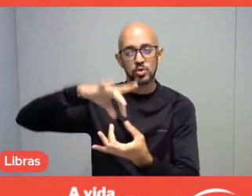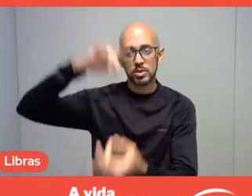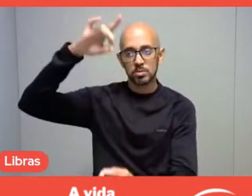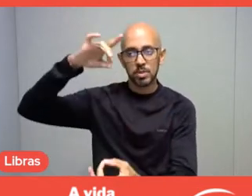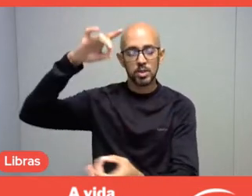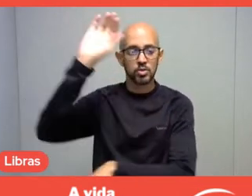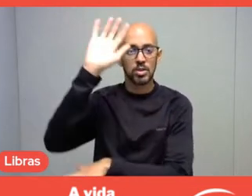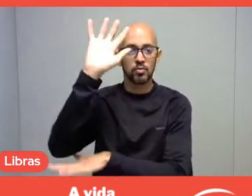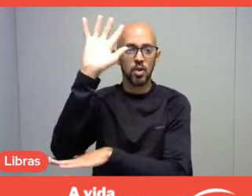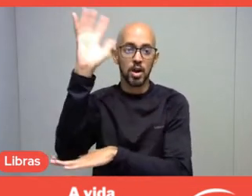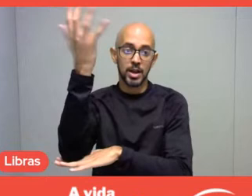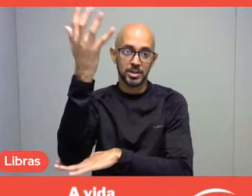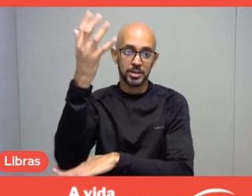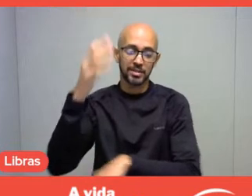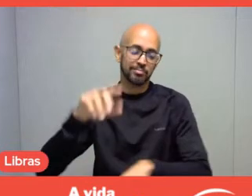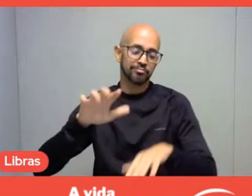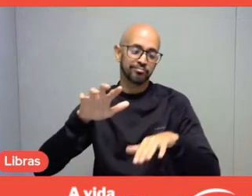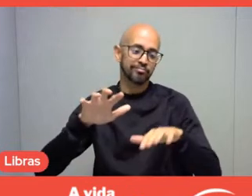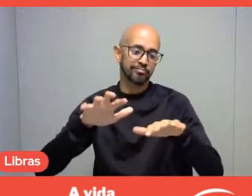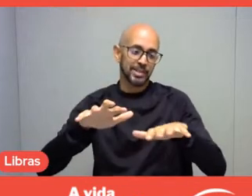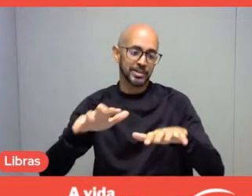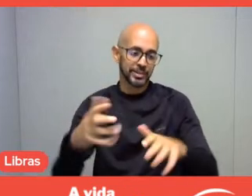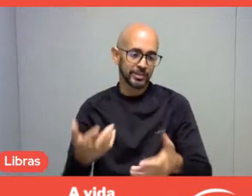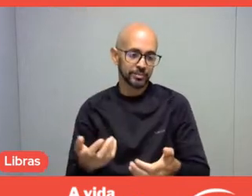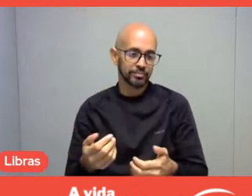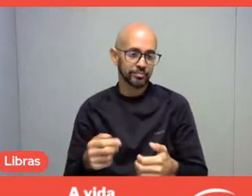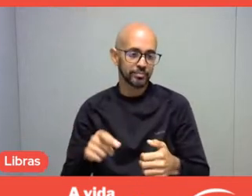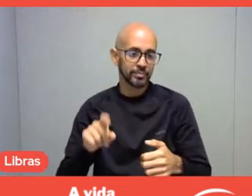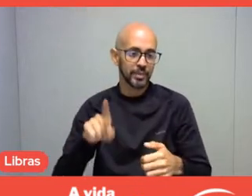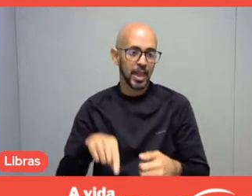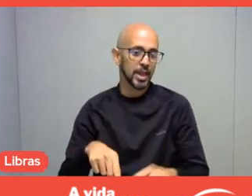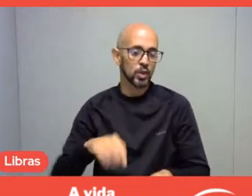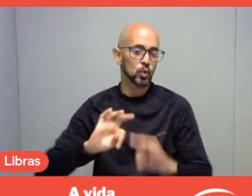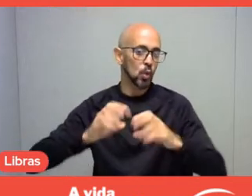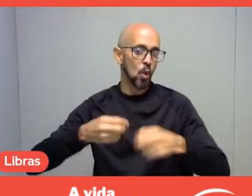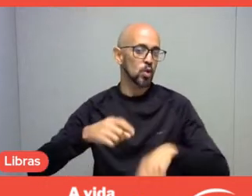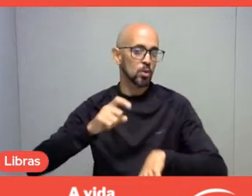So, every moment, for the Guarani, is a moment to educate,